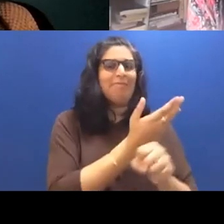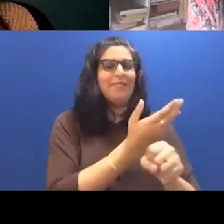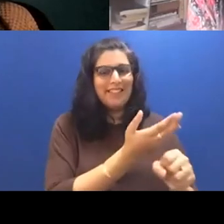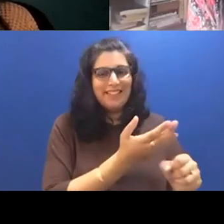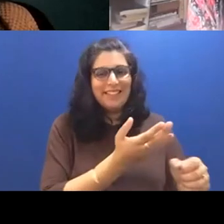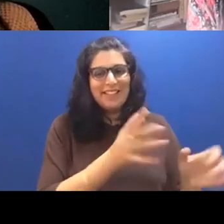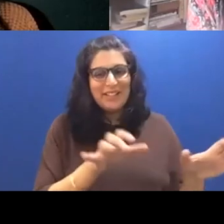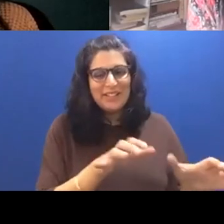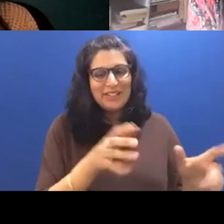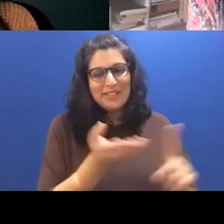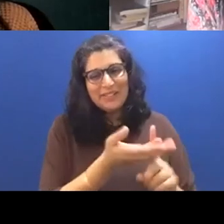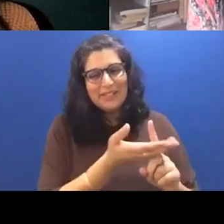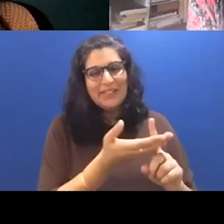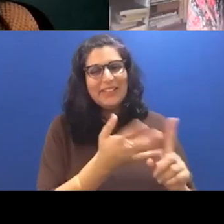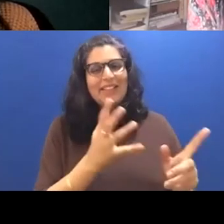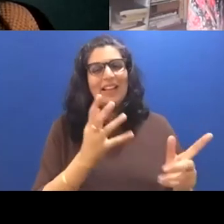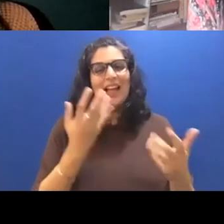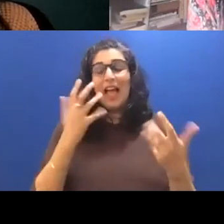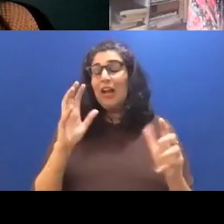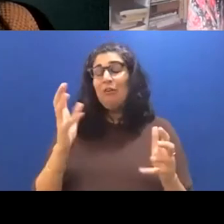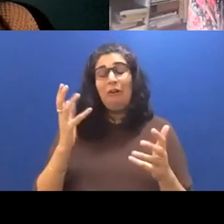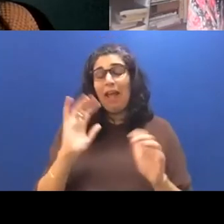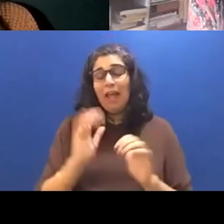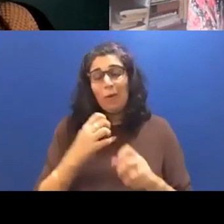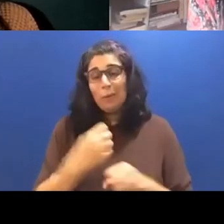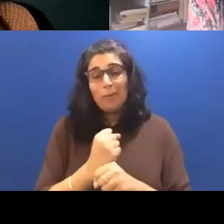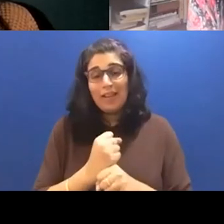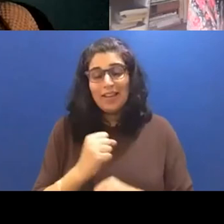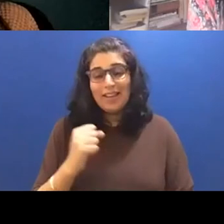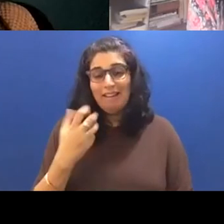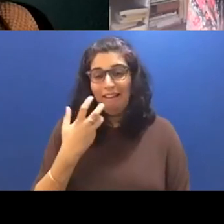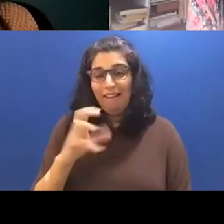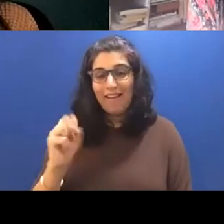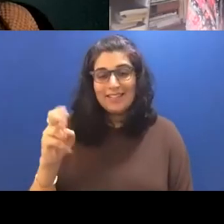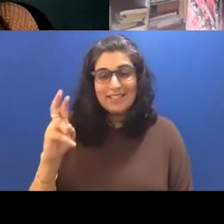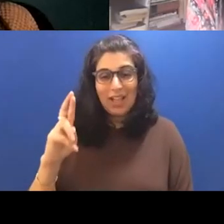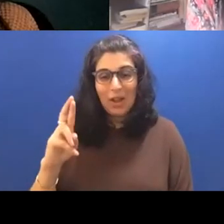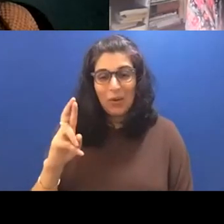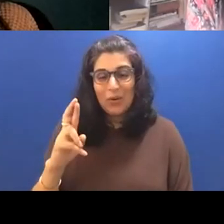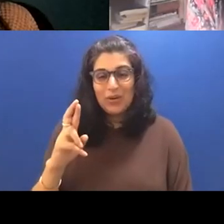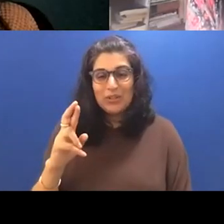I don't know how to make hot and sour soup. And now I definitely want some. So I just